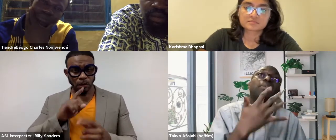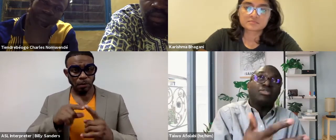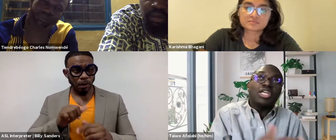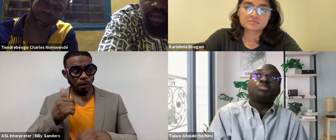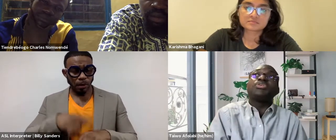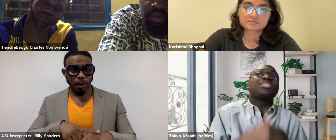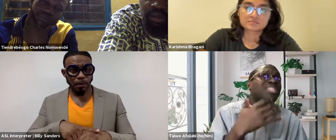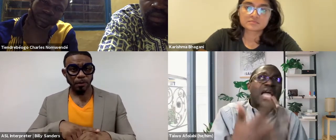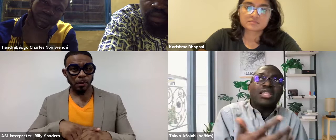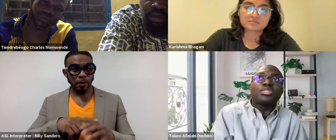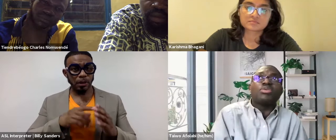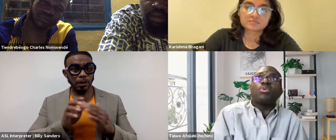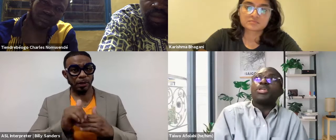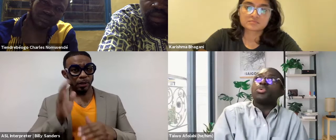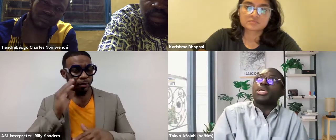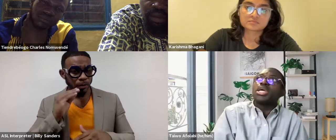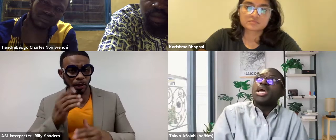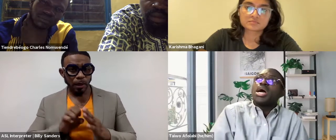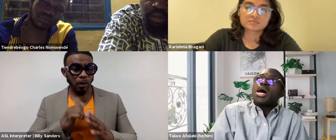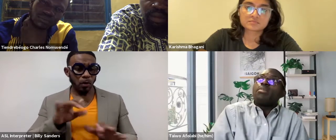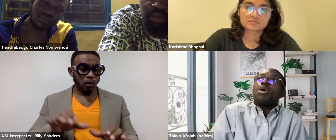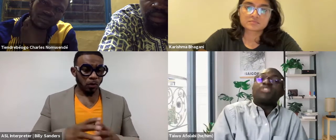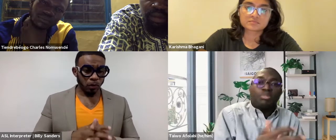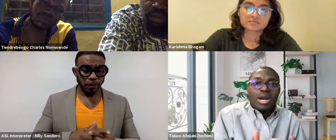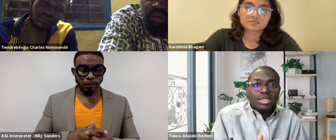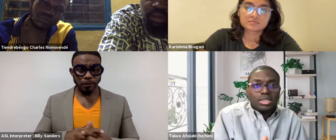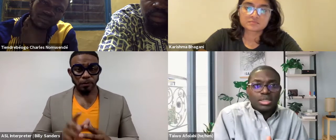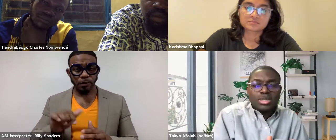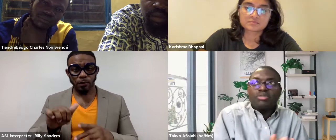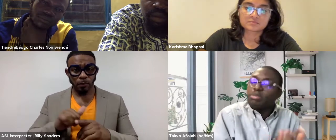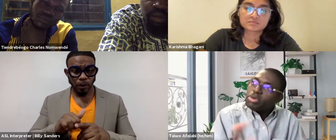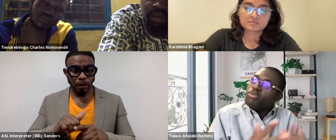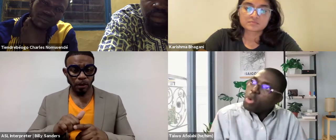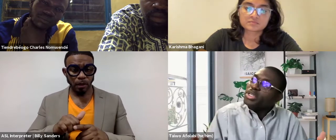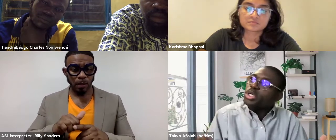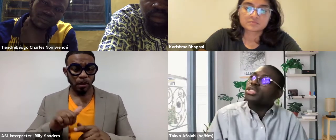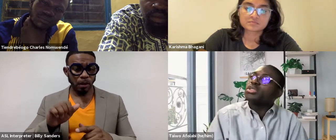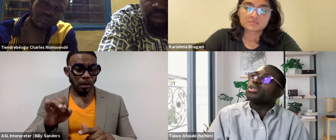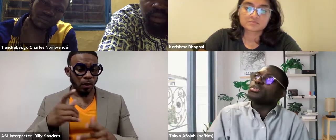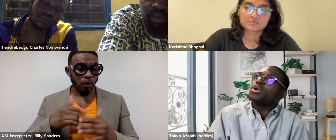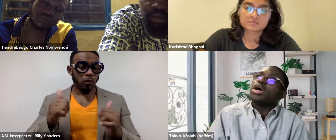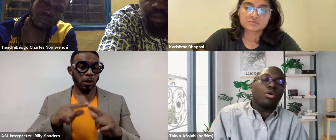lived experience, the ethics of what we're doing, of what we're trying to do,